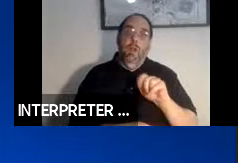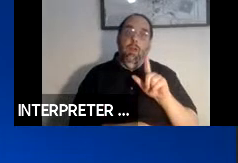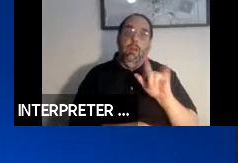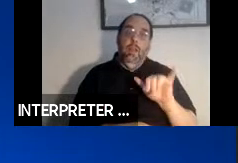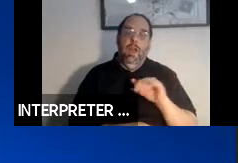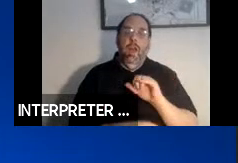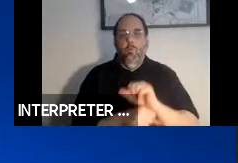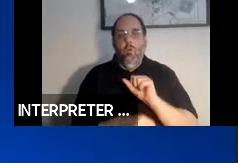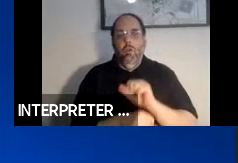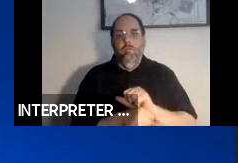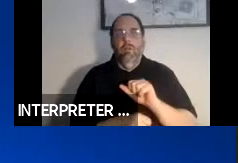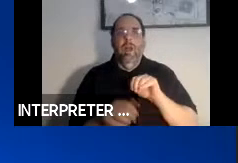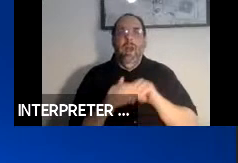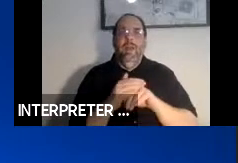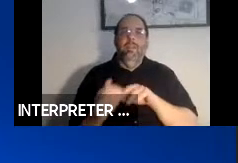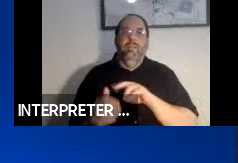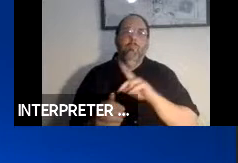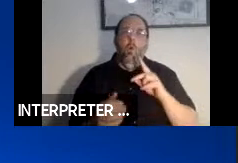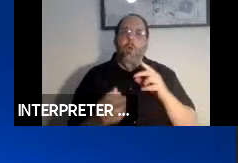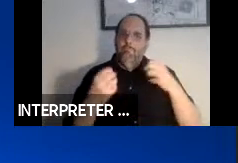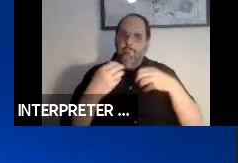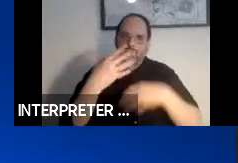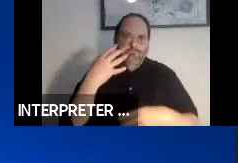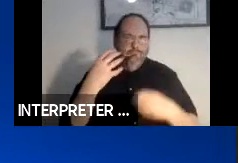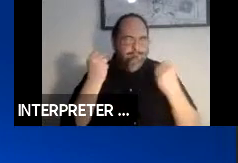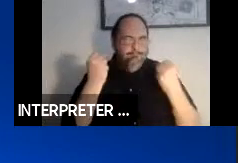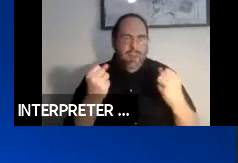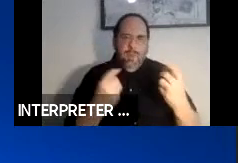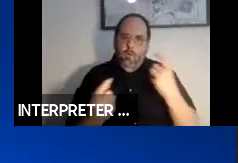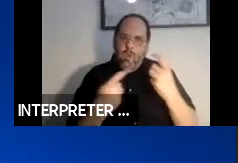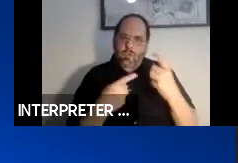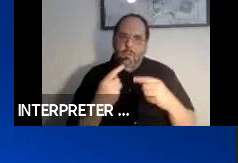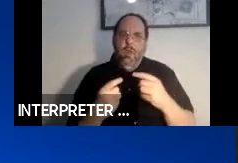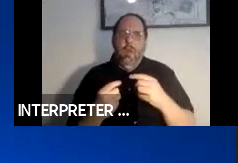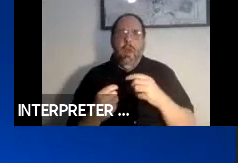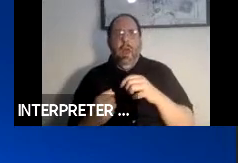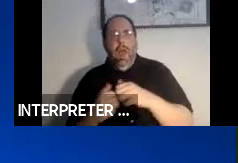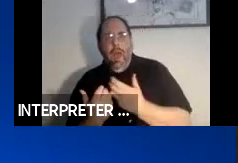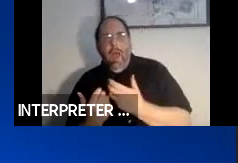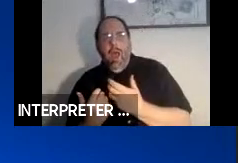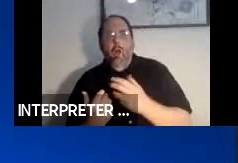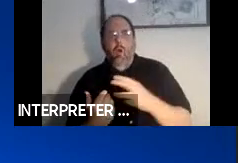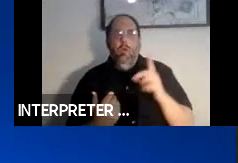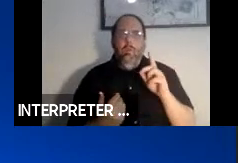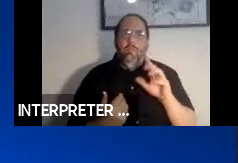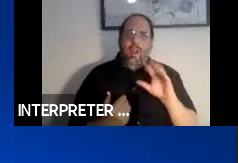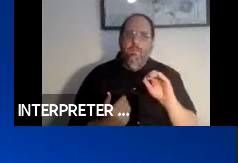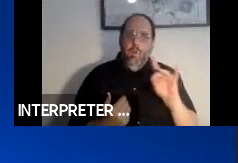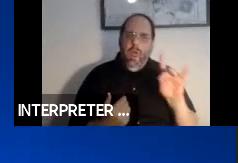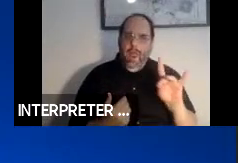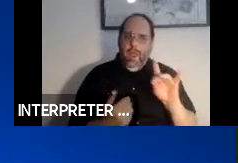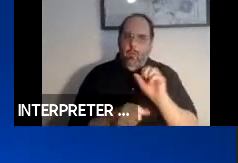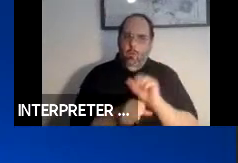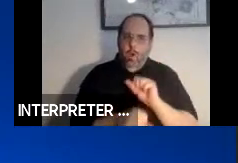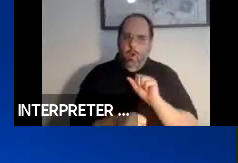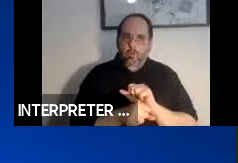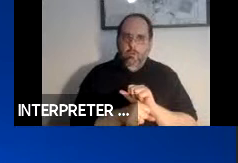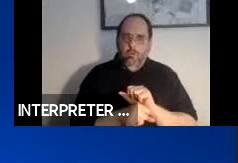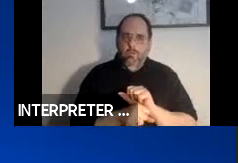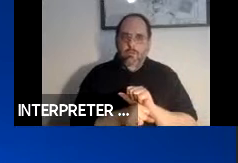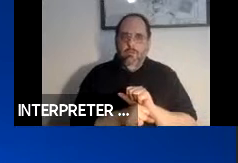And we have a lot of questions about how and would 508 which are the technology regulations that the